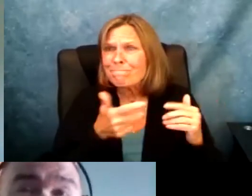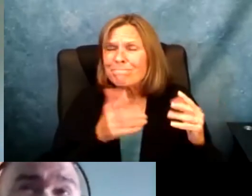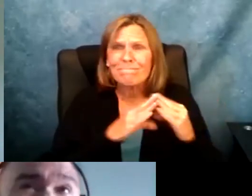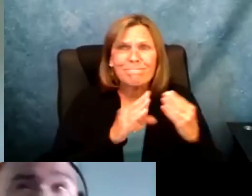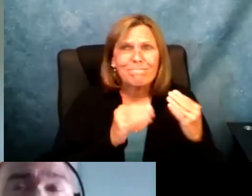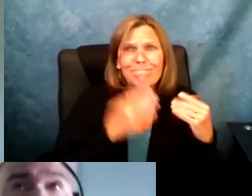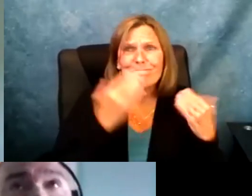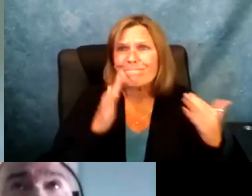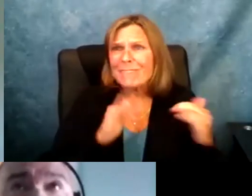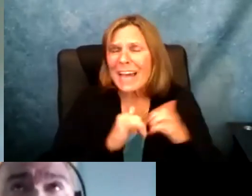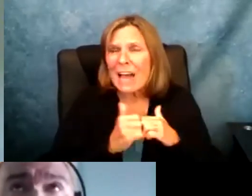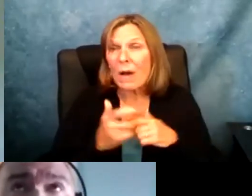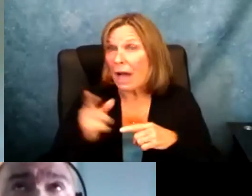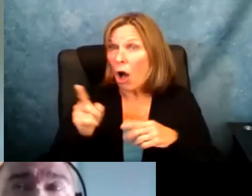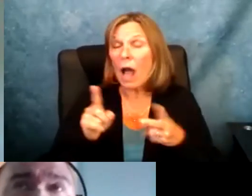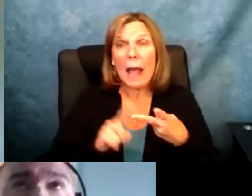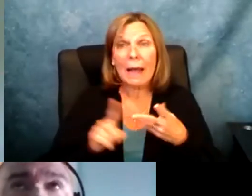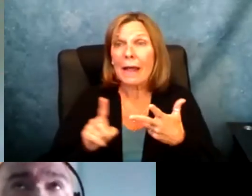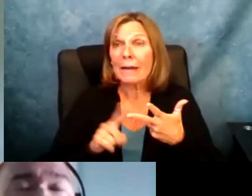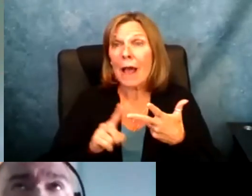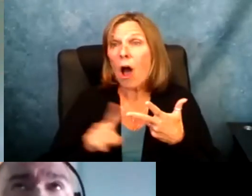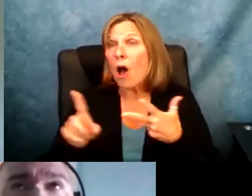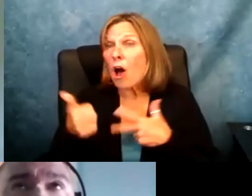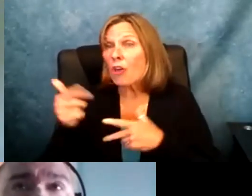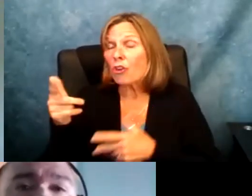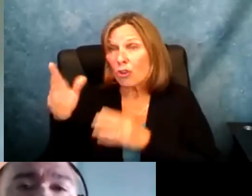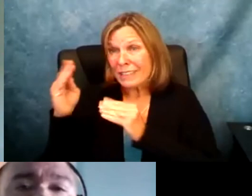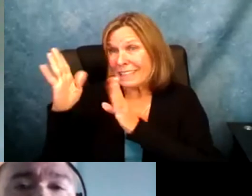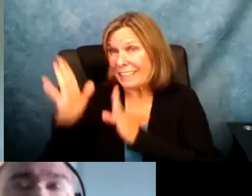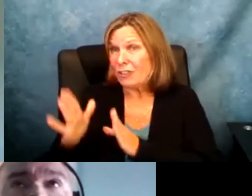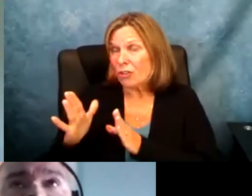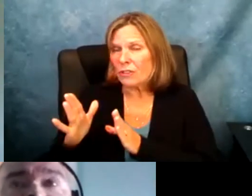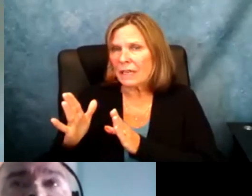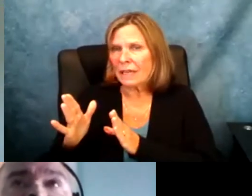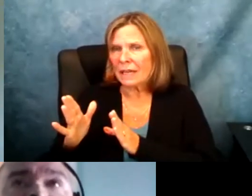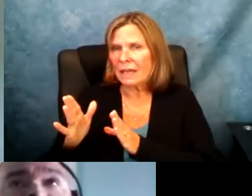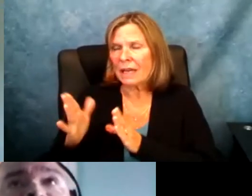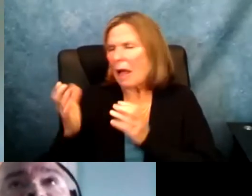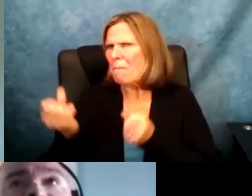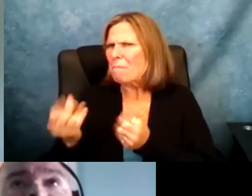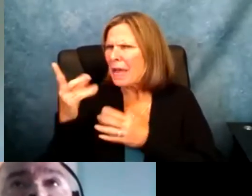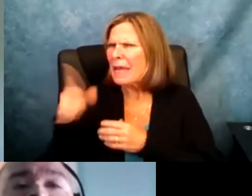isolating. I thought I was shy and didn't know how to approach. I also